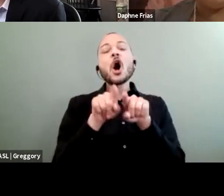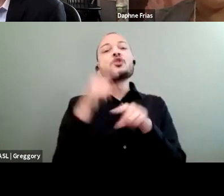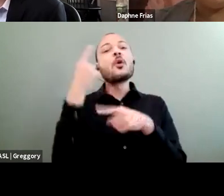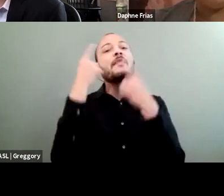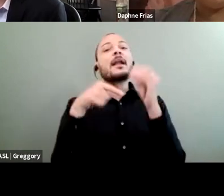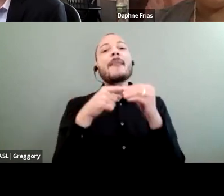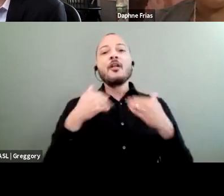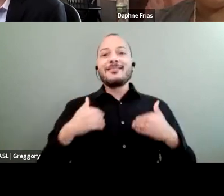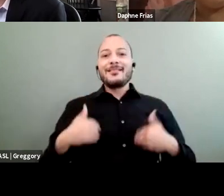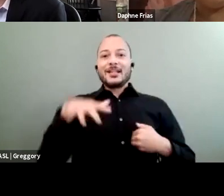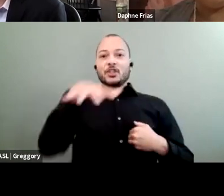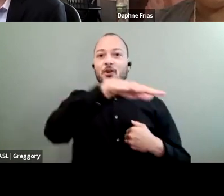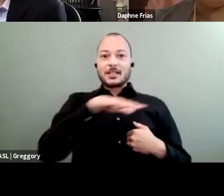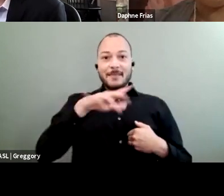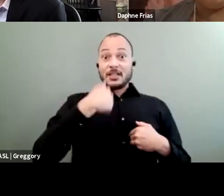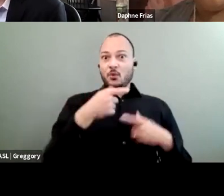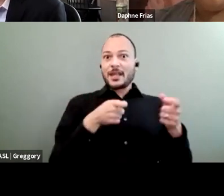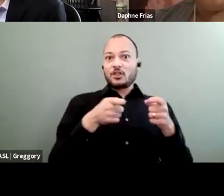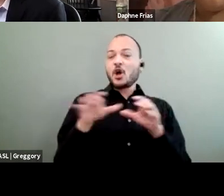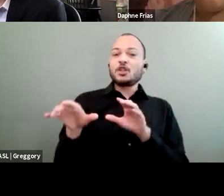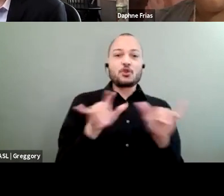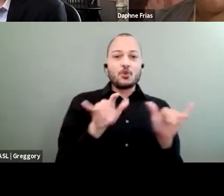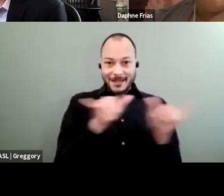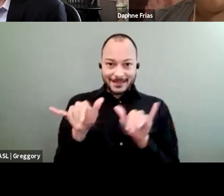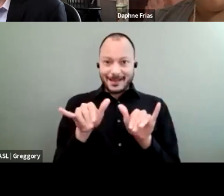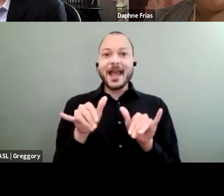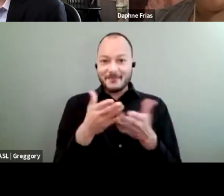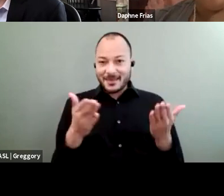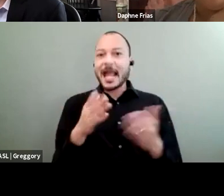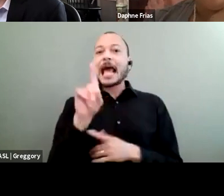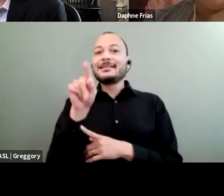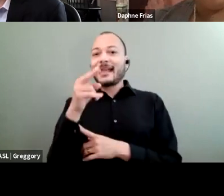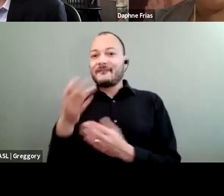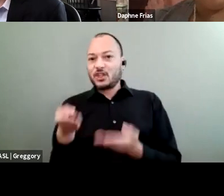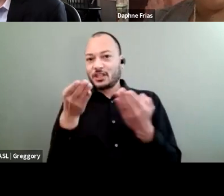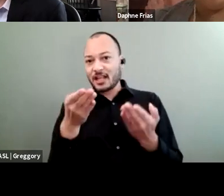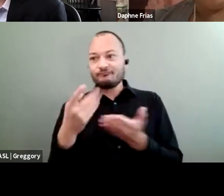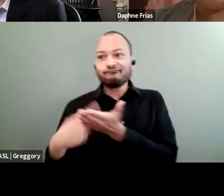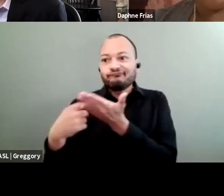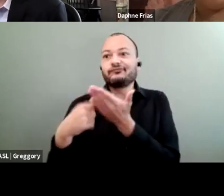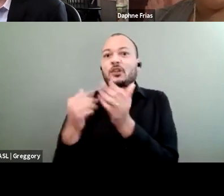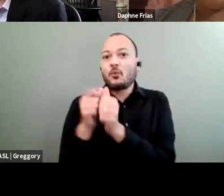that we control, and doing the same kind of thing that Daphne is suggesting, as in talking to those who are in the disability community about